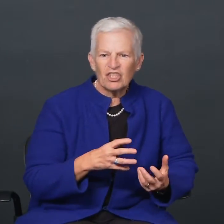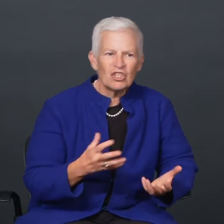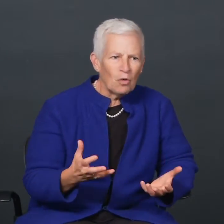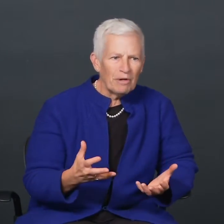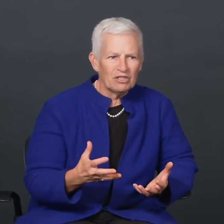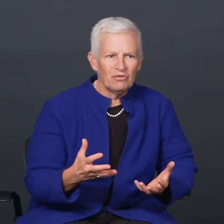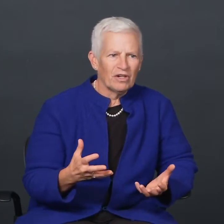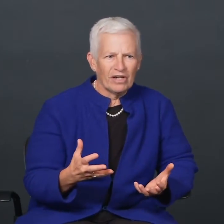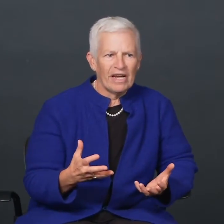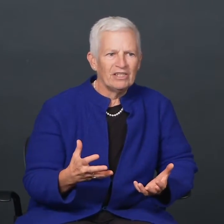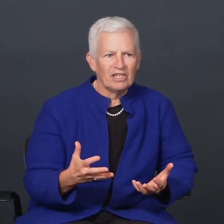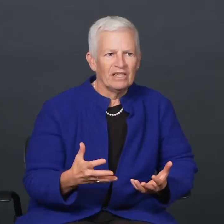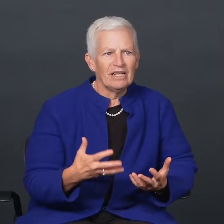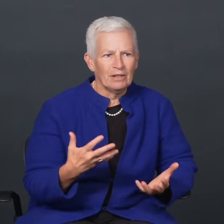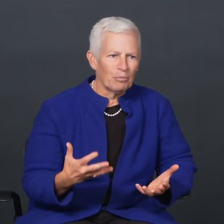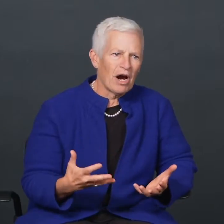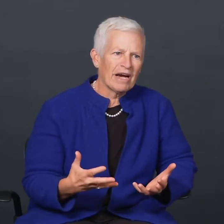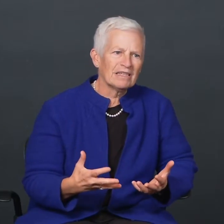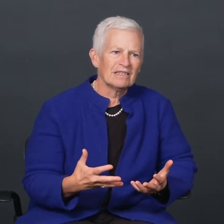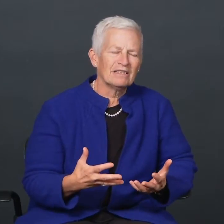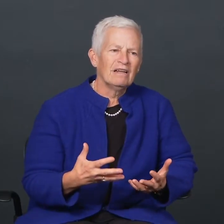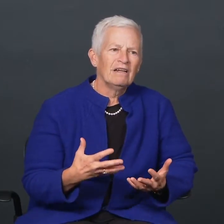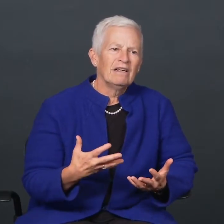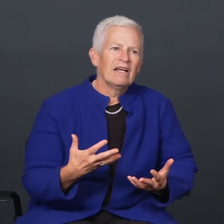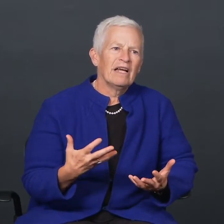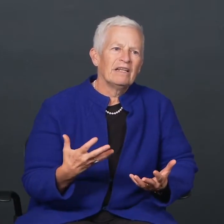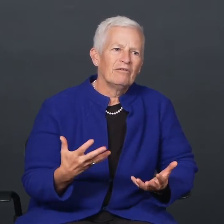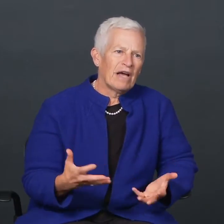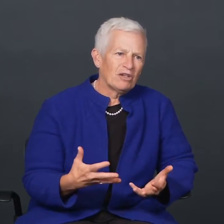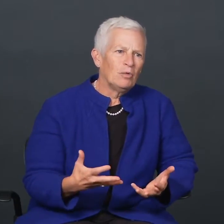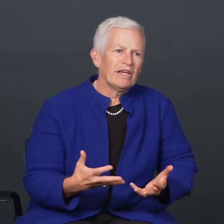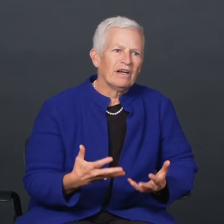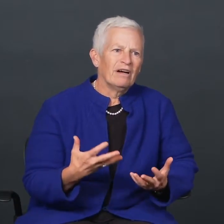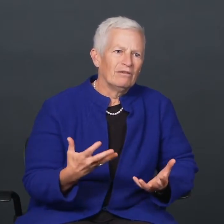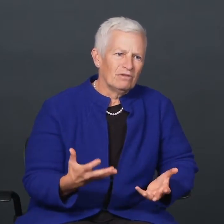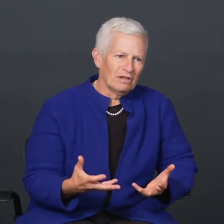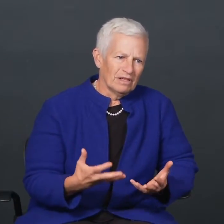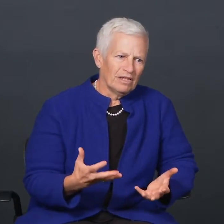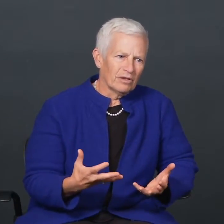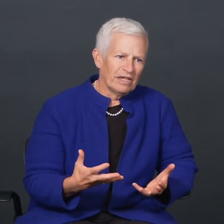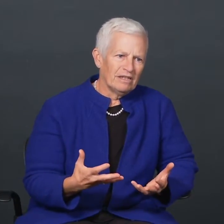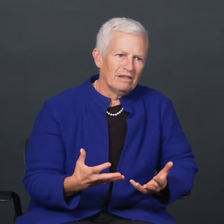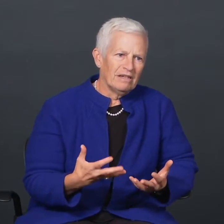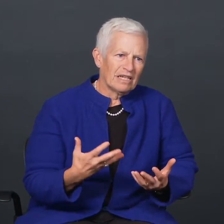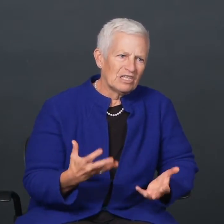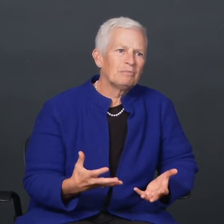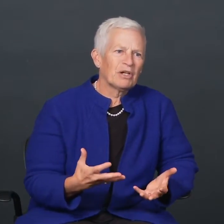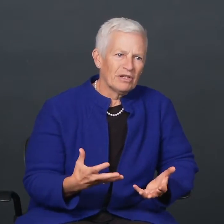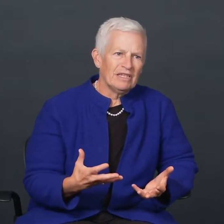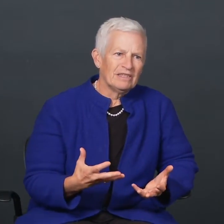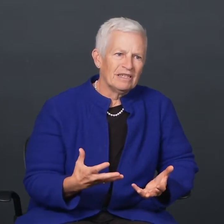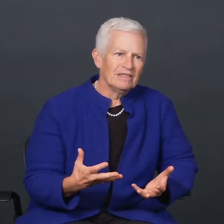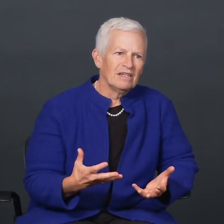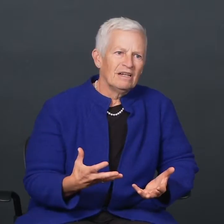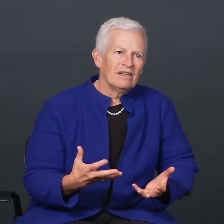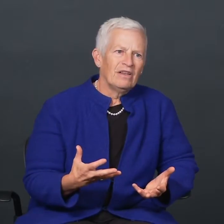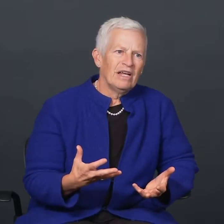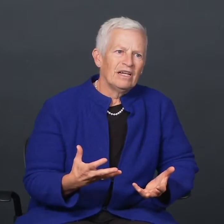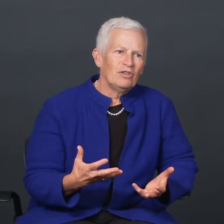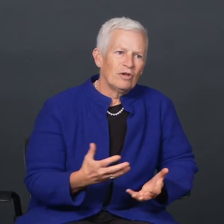There's so much variation in the practice and the valuing of literate experiences, that